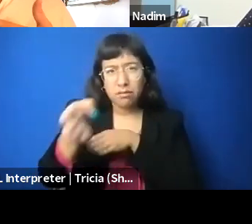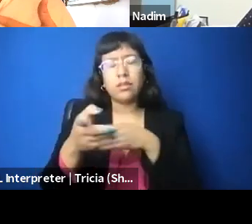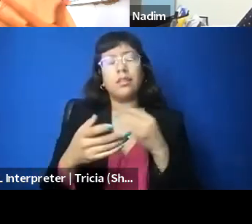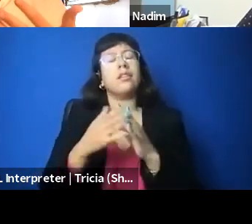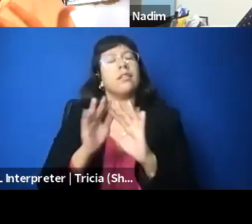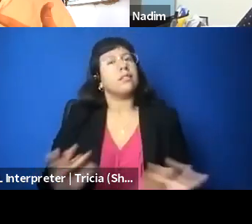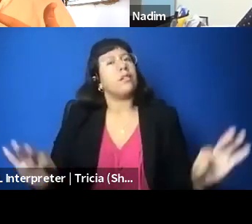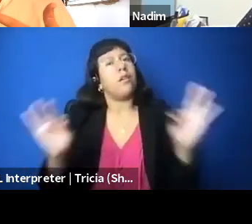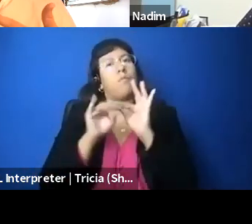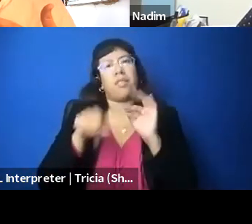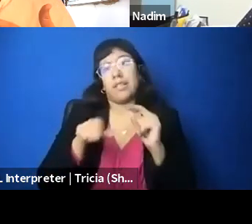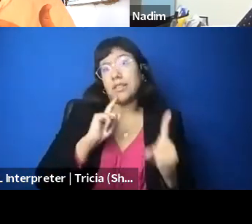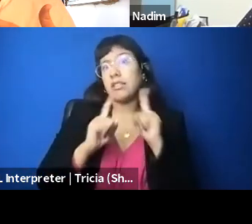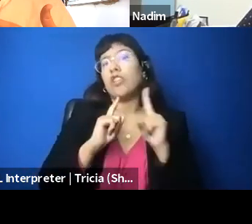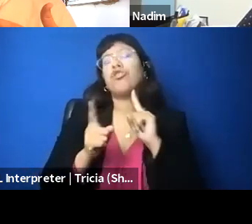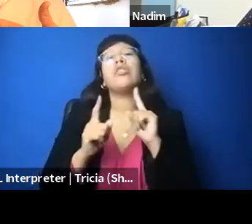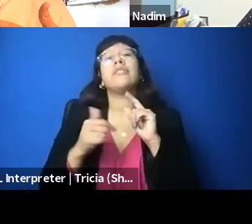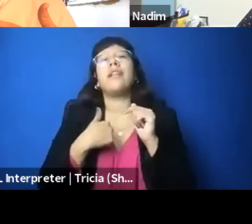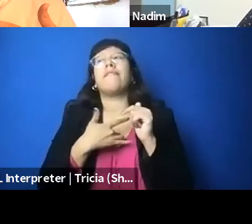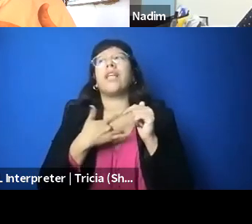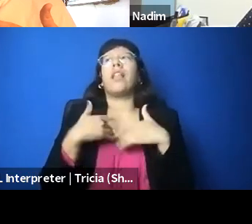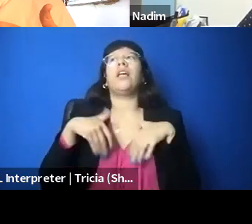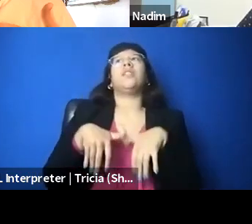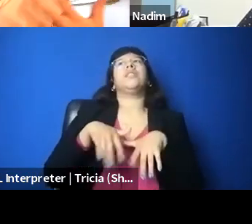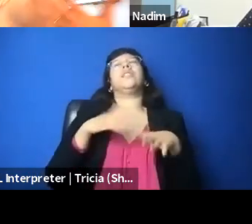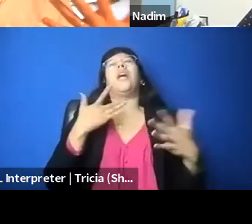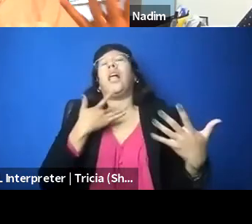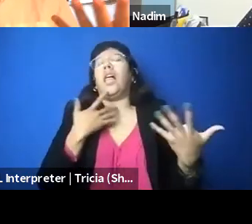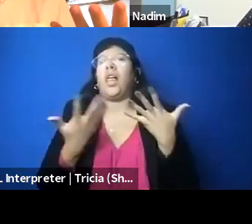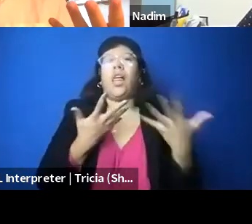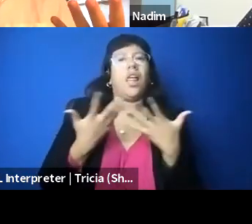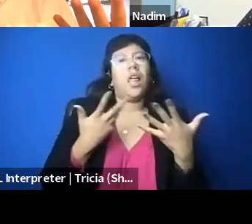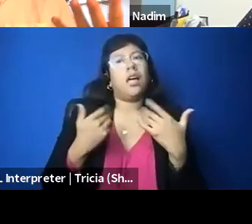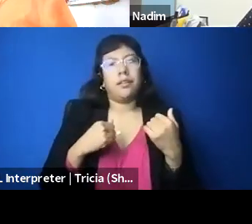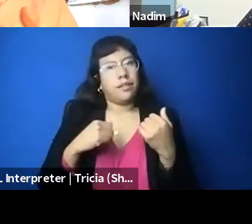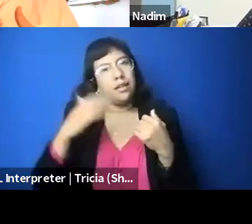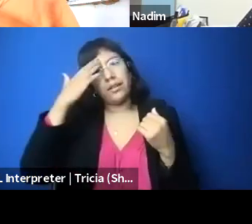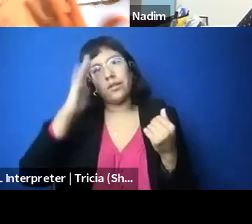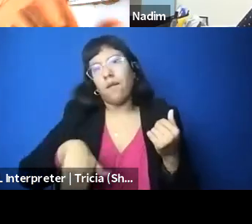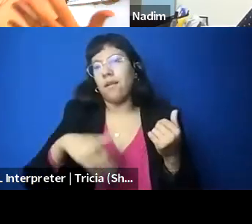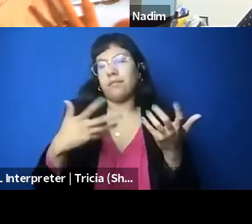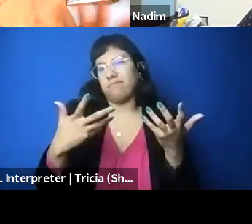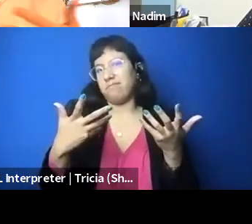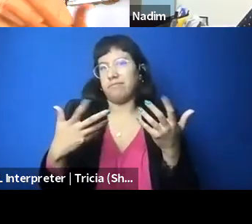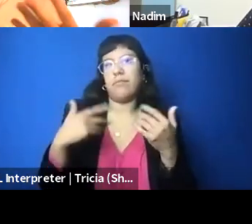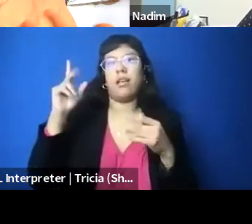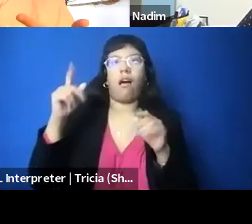chilled and not be sort of not be taken by a lot of the sort of boogeyman language that is thrown around